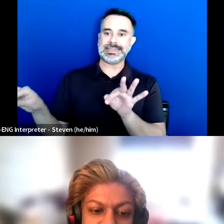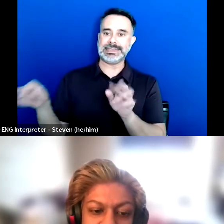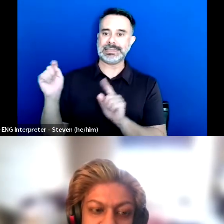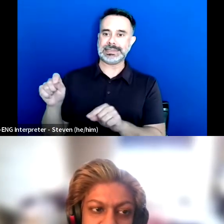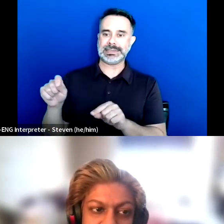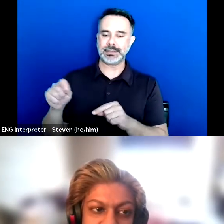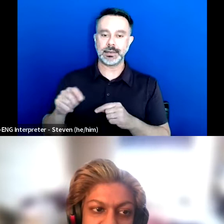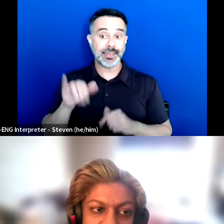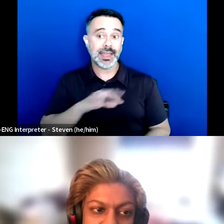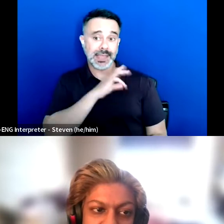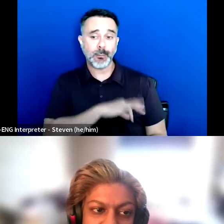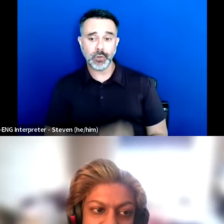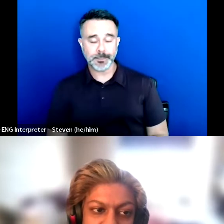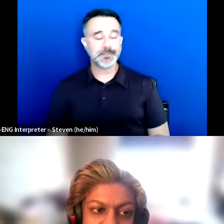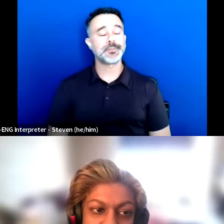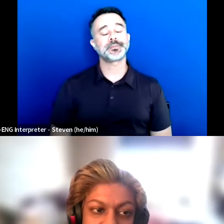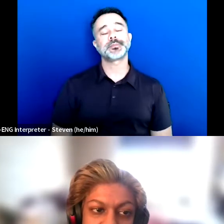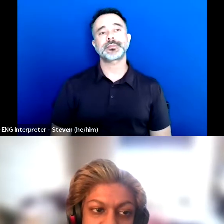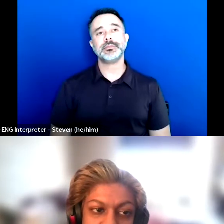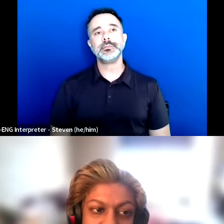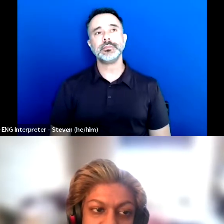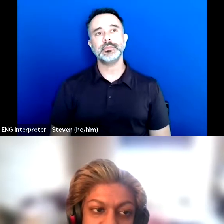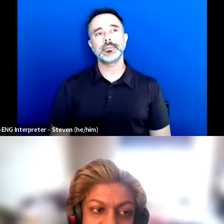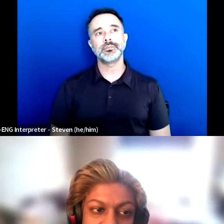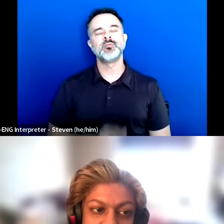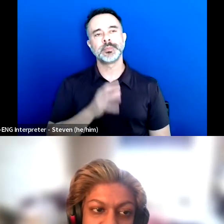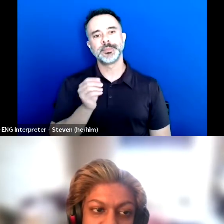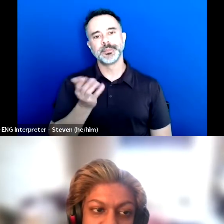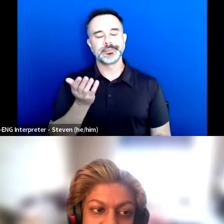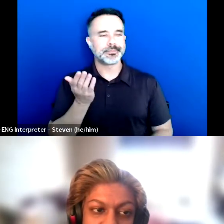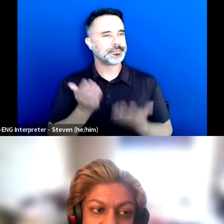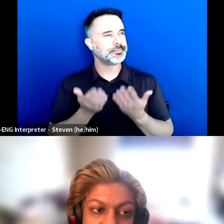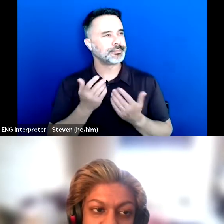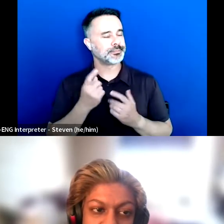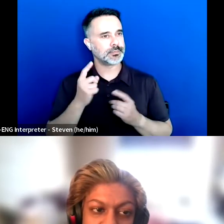And just doing things I guess to me as a disabled person,